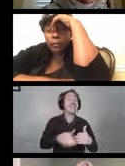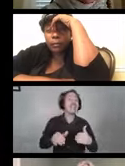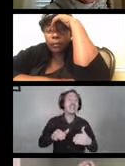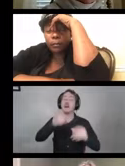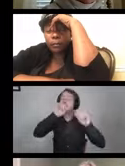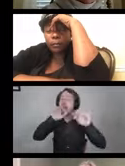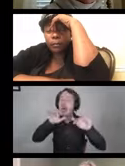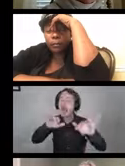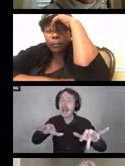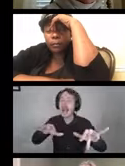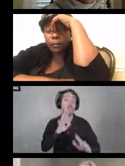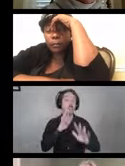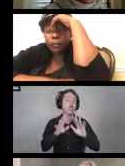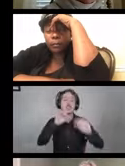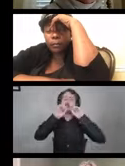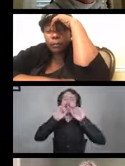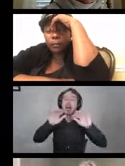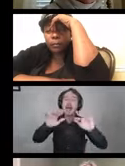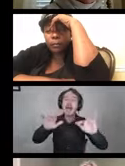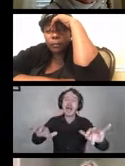Under certain circumstances